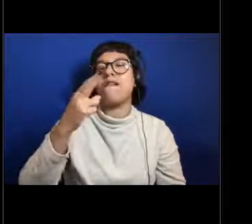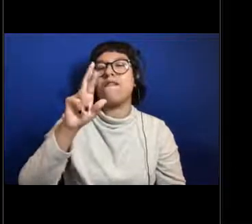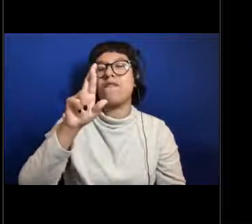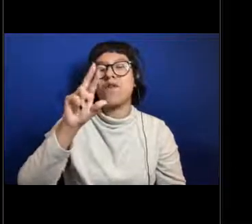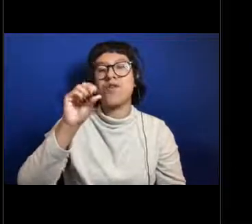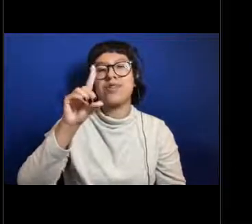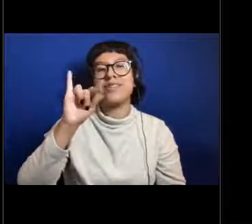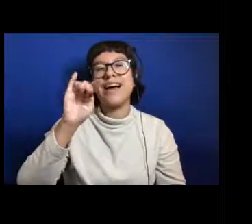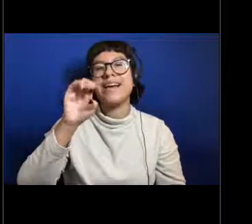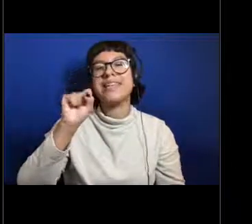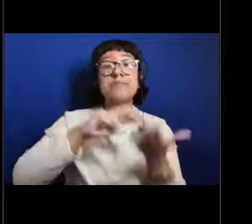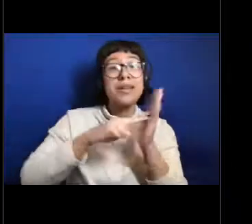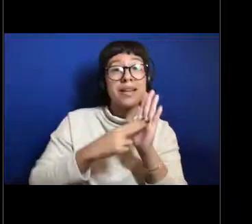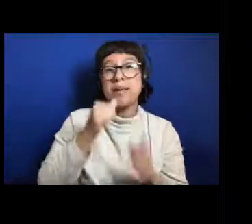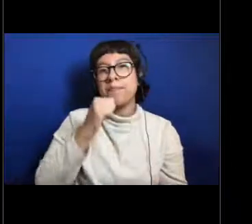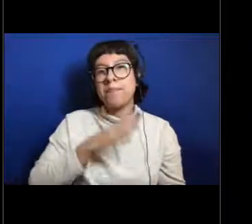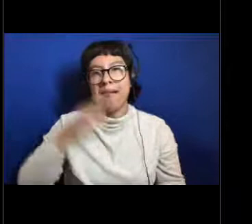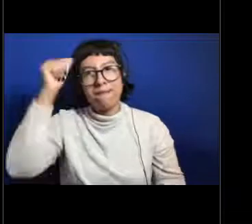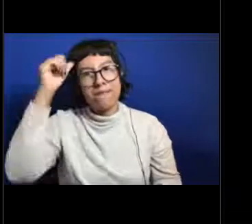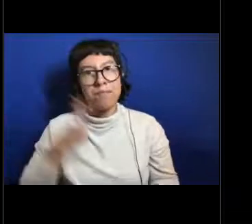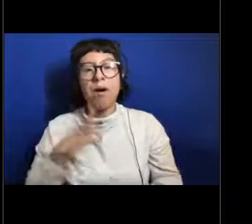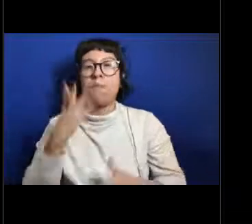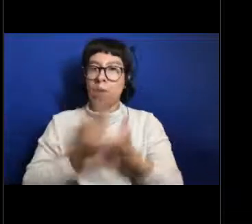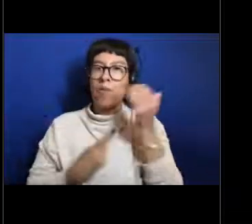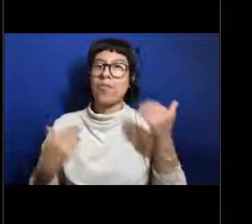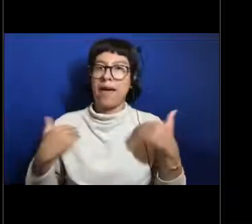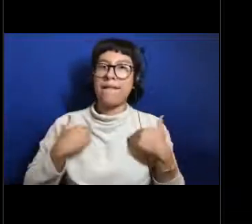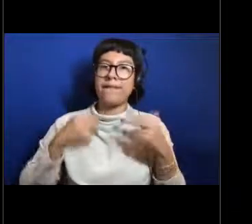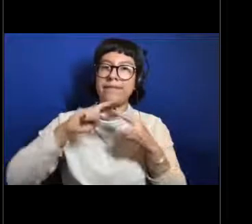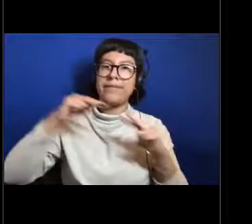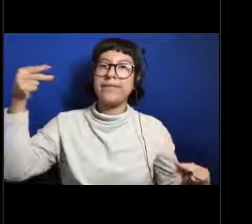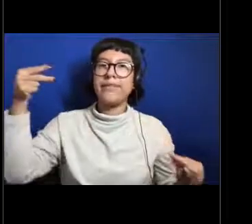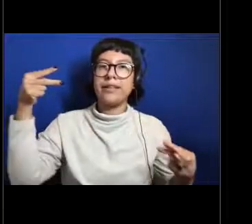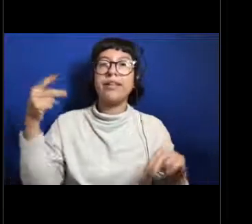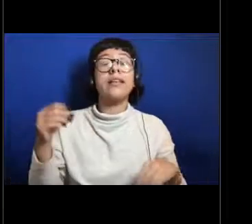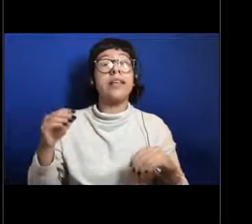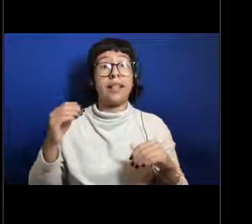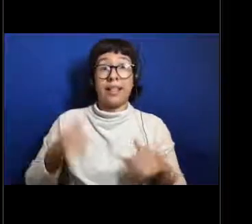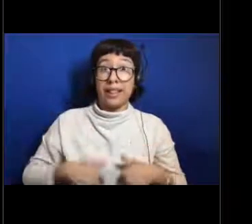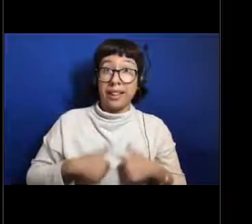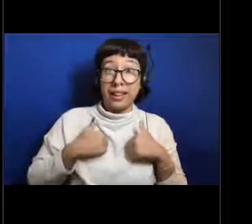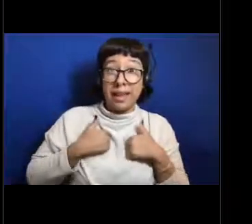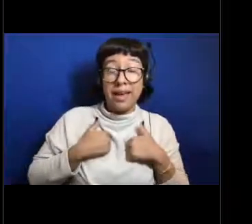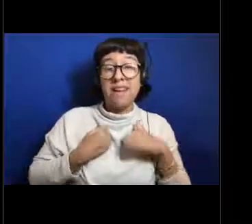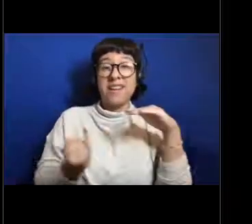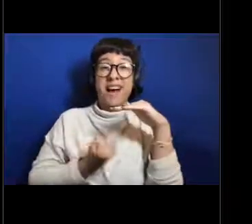which scientists think is because they live in isolated environments and there are so few individuals